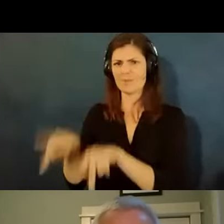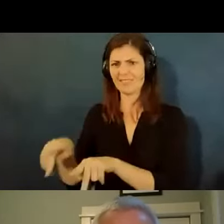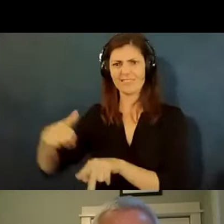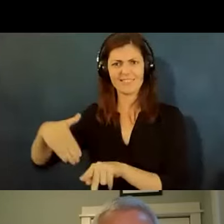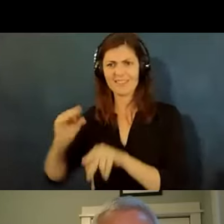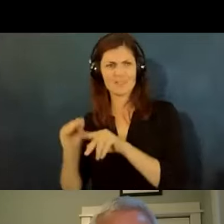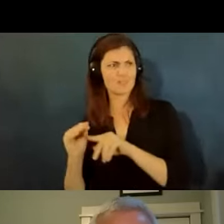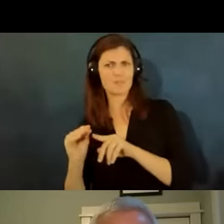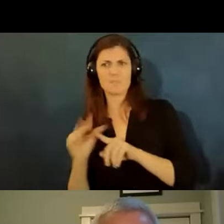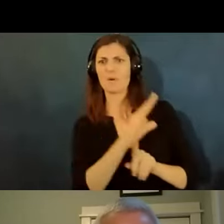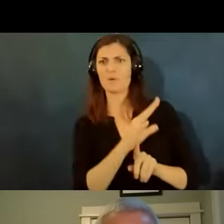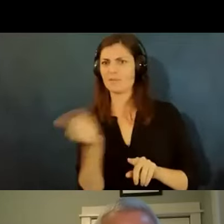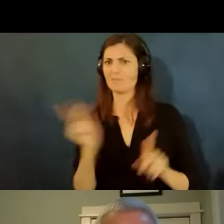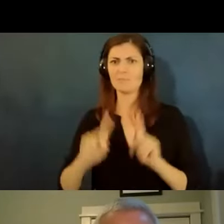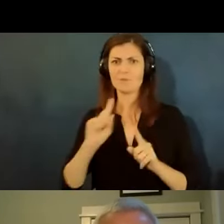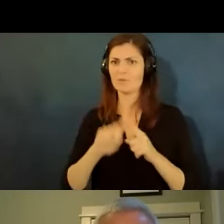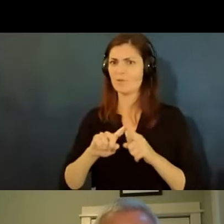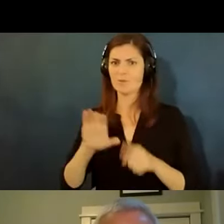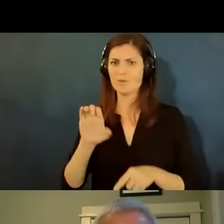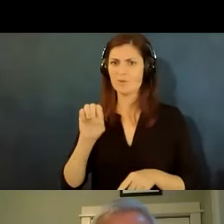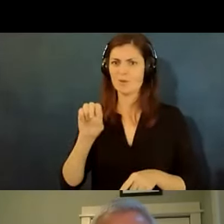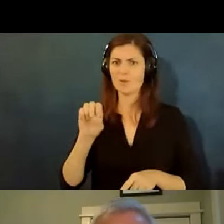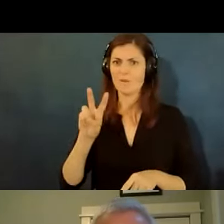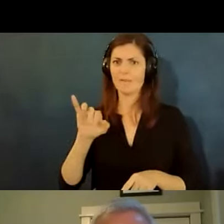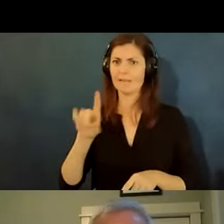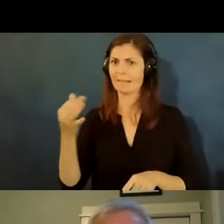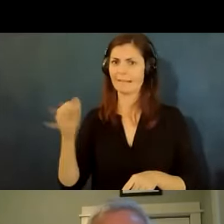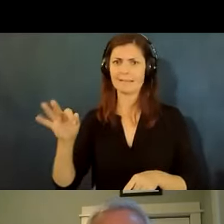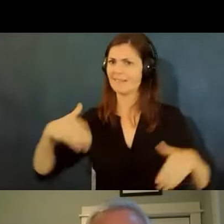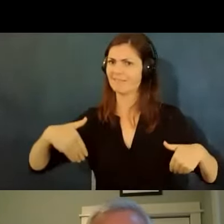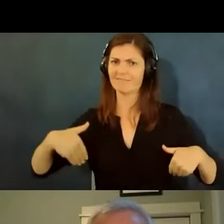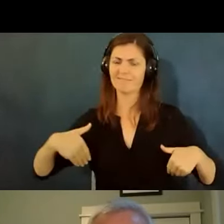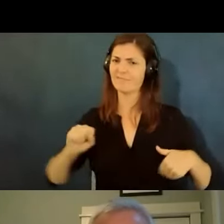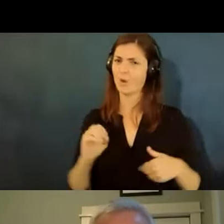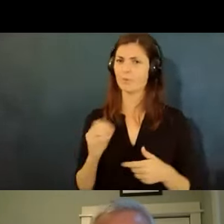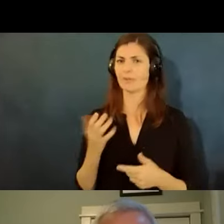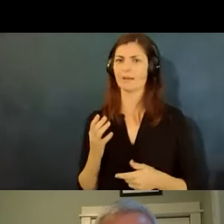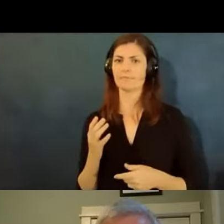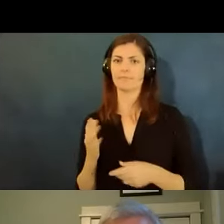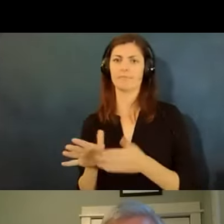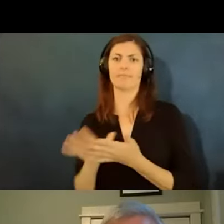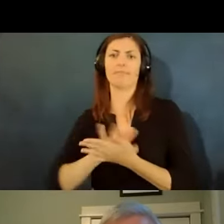others to covet 19 and therefore it could be sort of covering up something else or